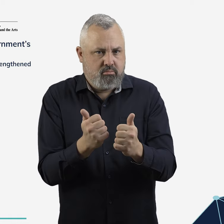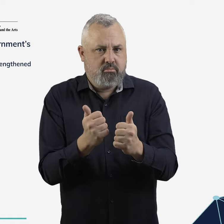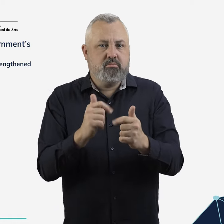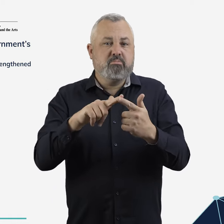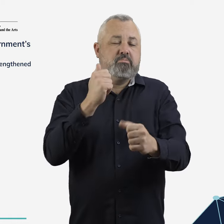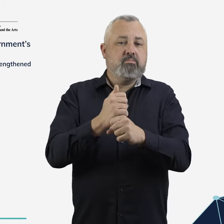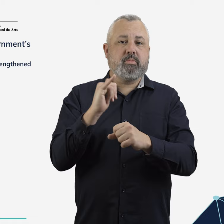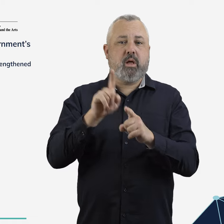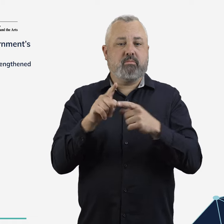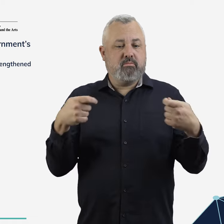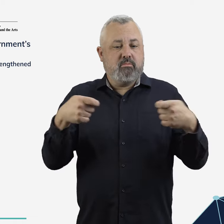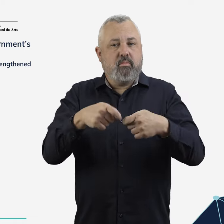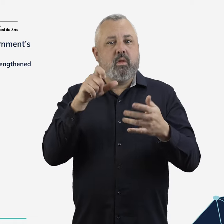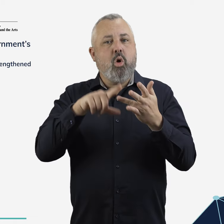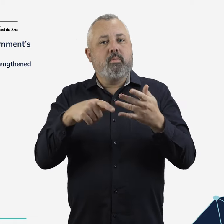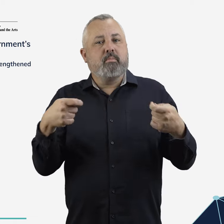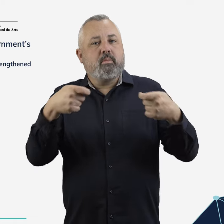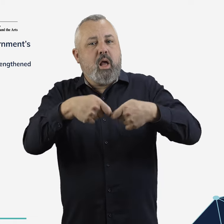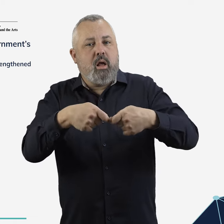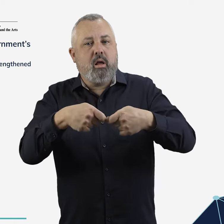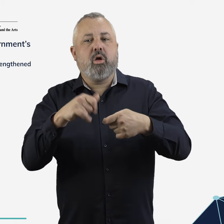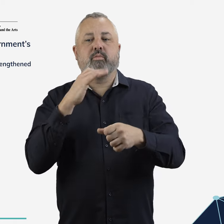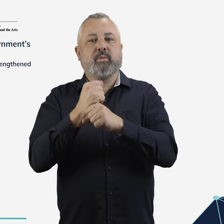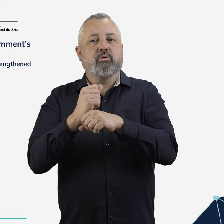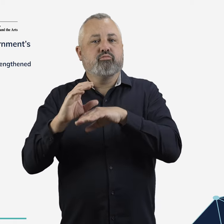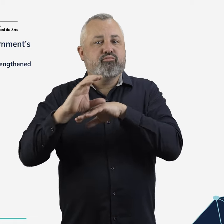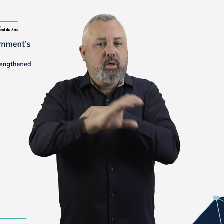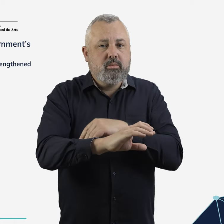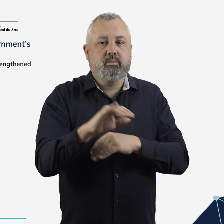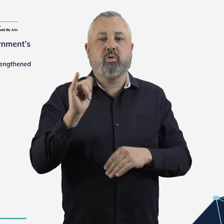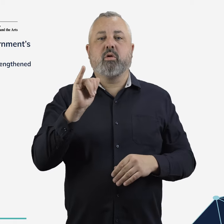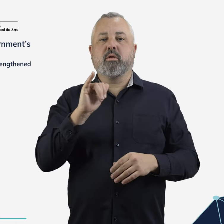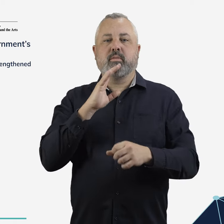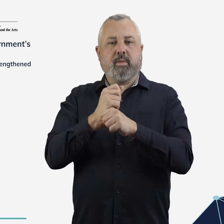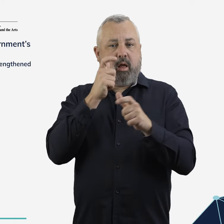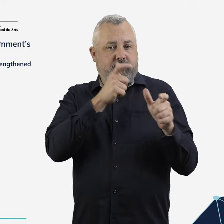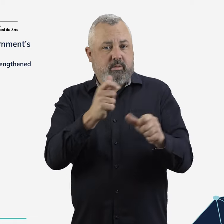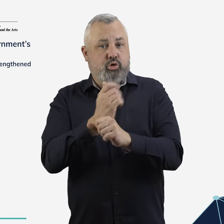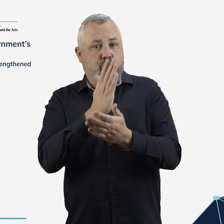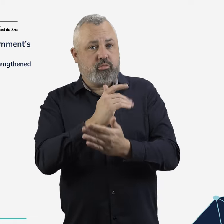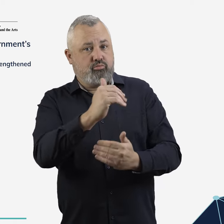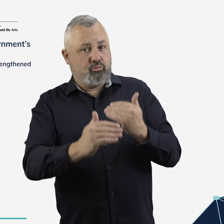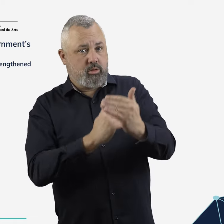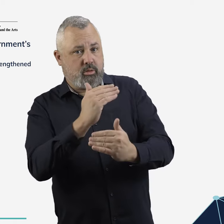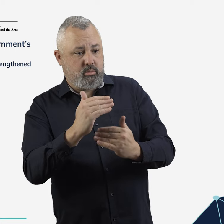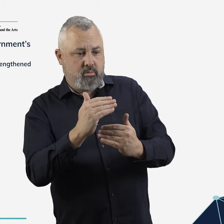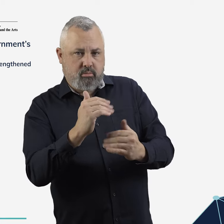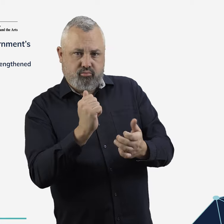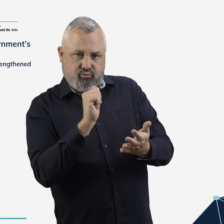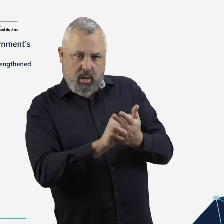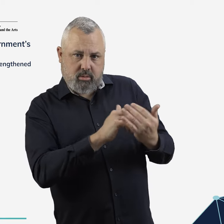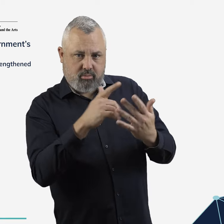jurisdictions, with many states providing financial and regulatory support for air routes with